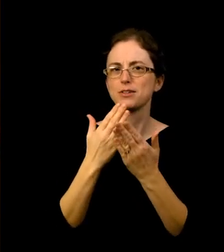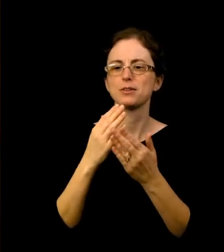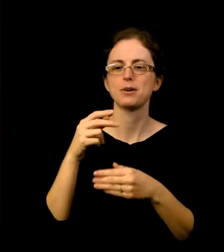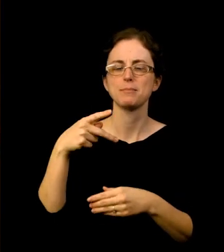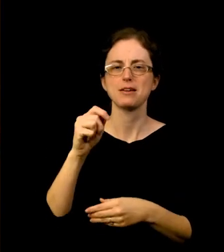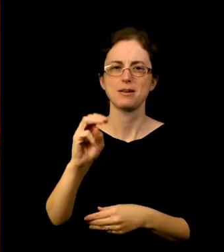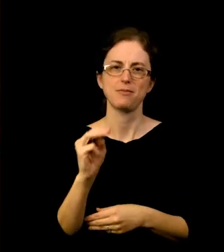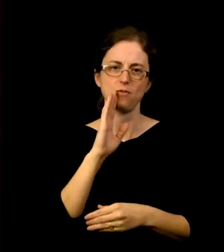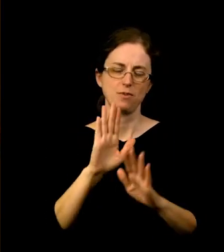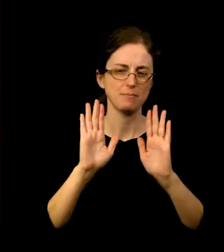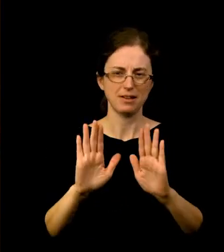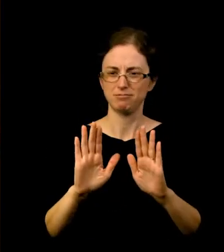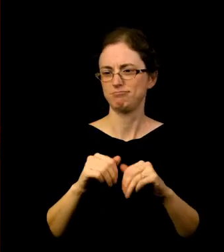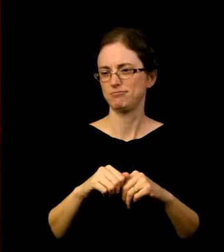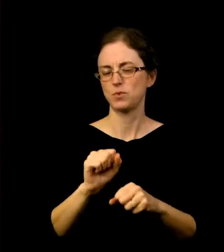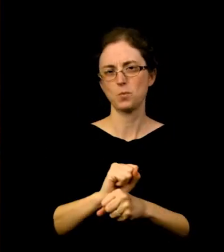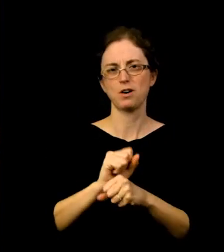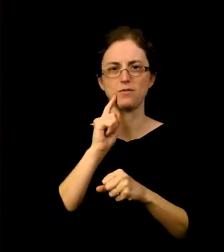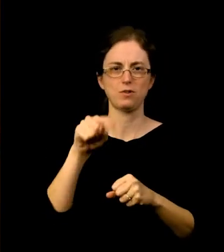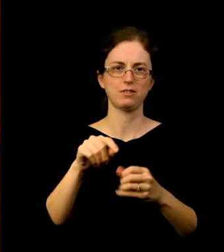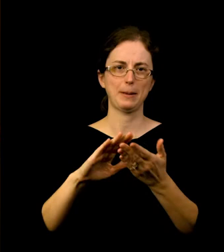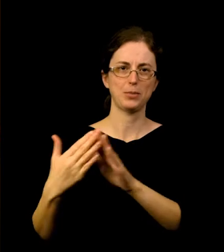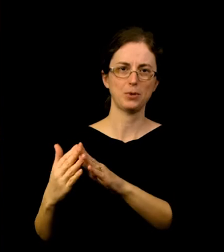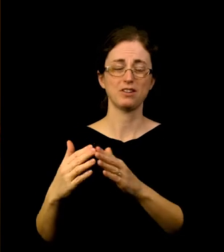thank each and every one of you for your support of the Museum, too.